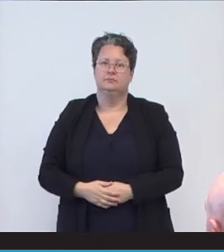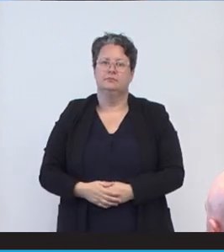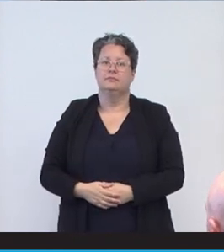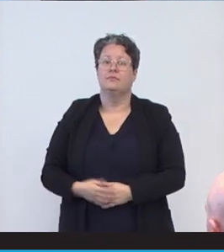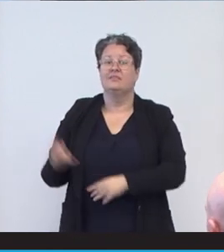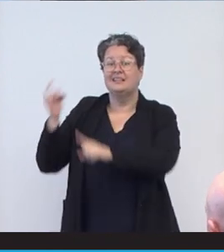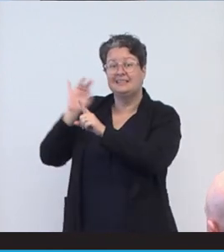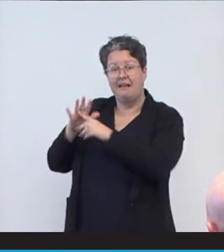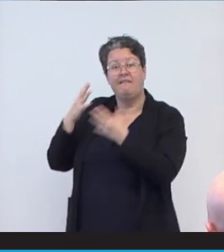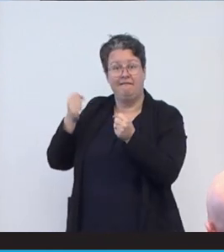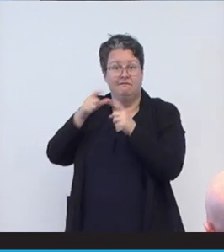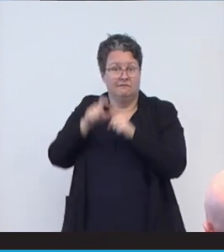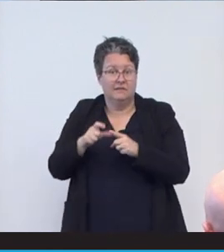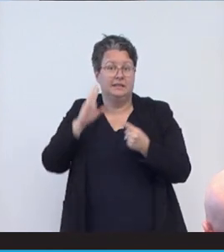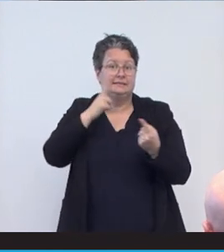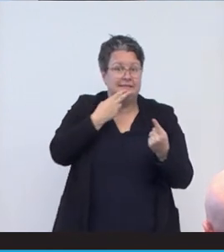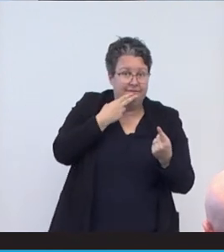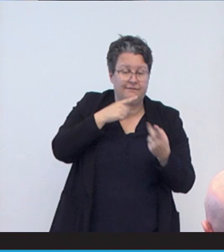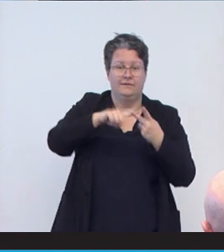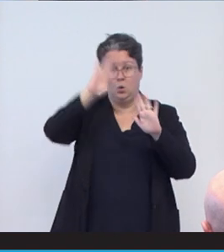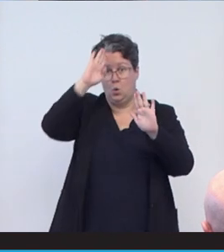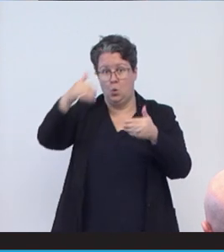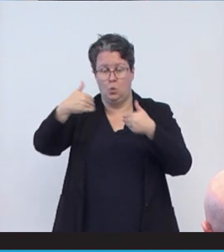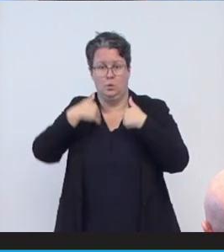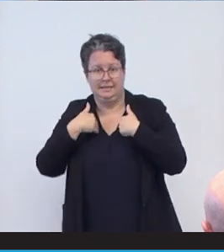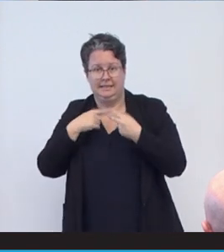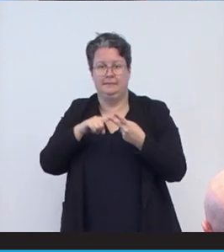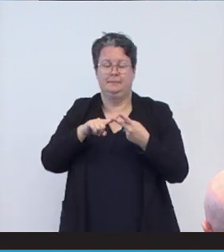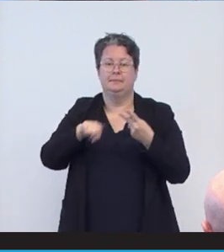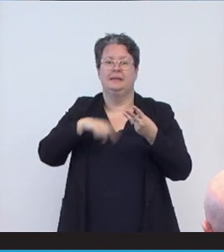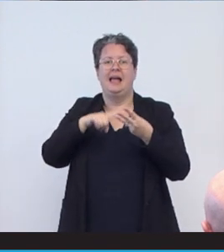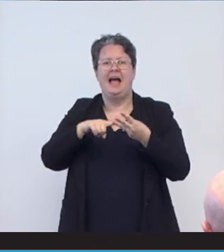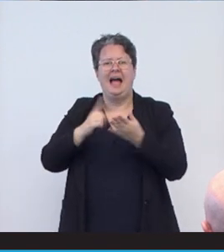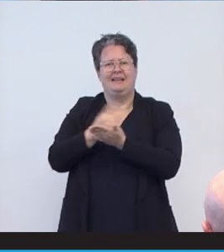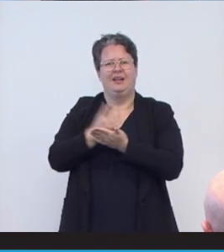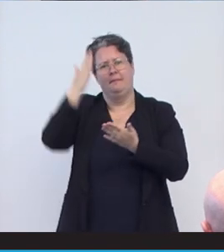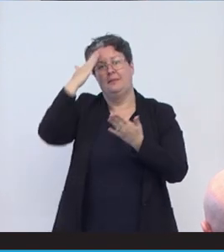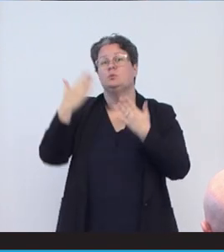including being deaf, living with autism spectrum disorder and navigating mental health issues.